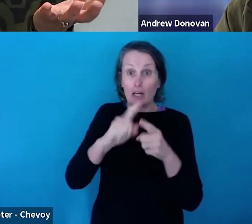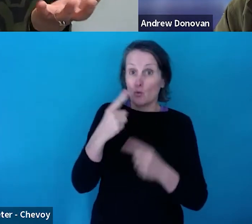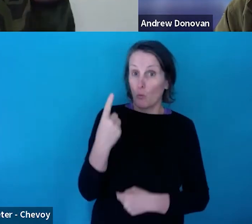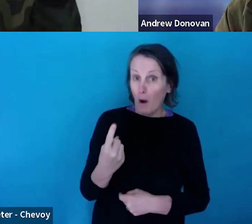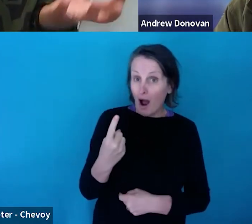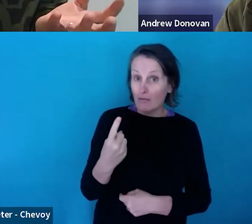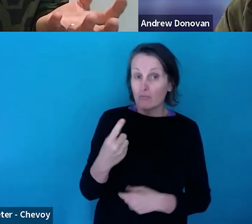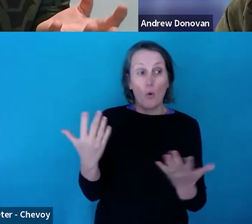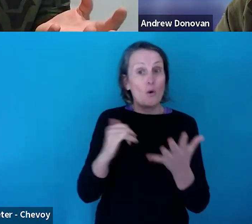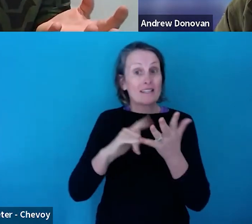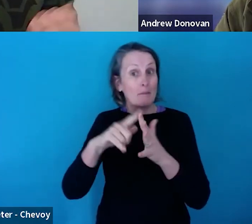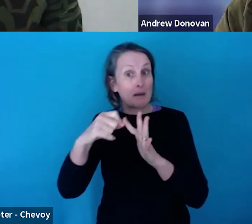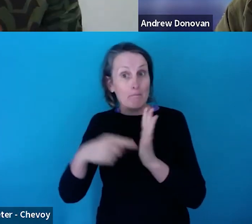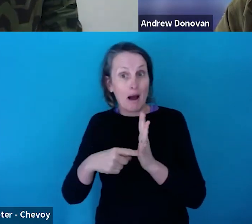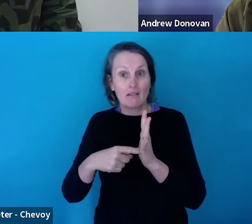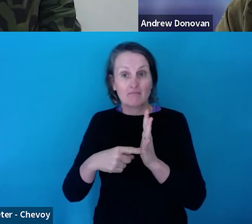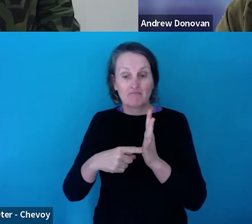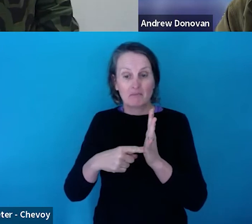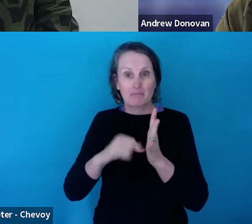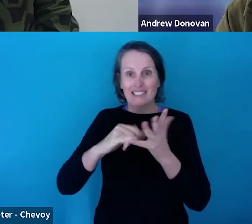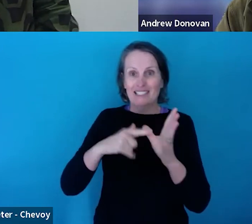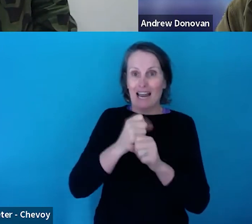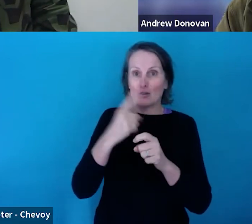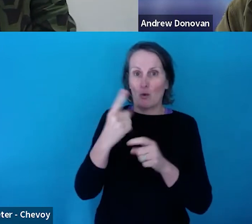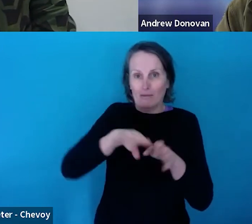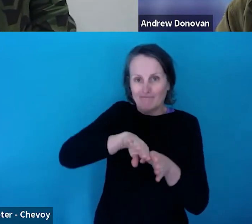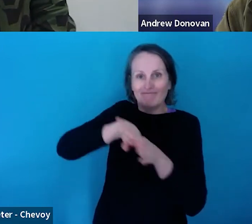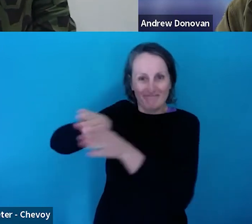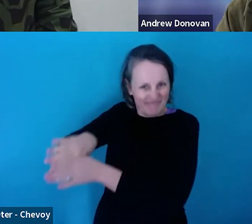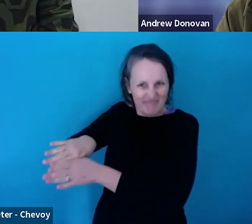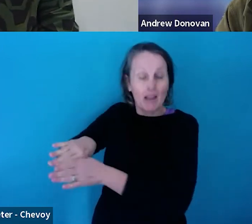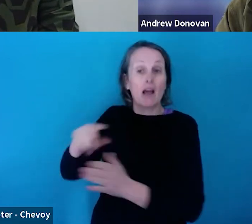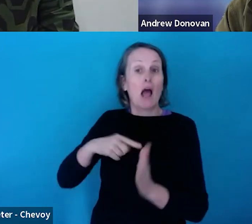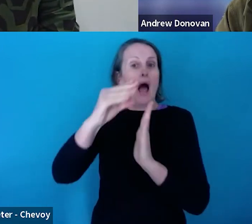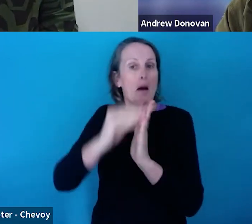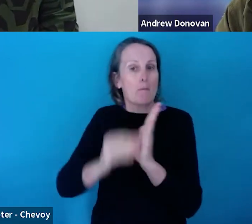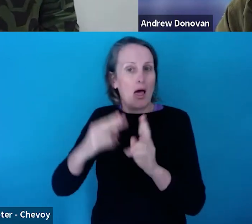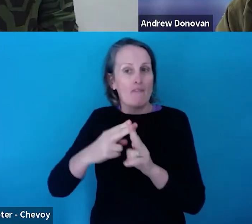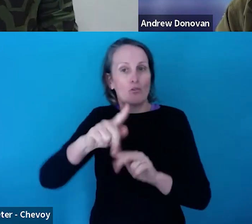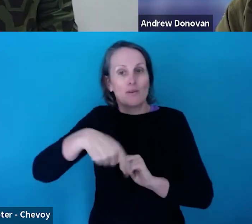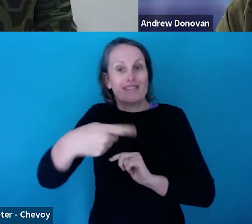we're not applying for that, but we're applying for stage two, that will happen in November or early next year.